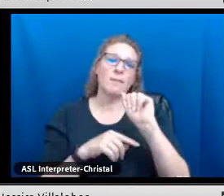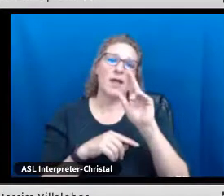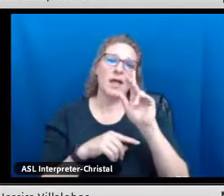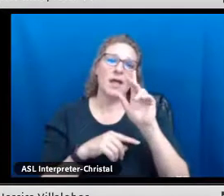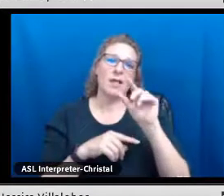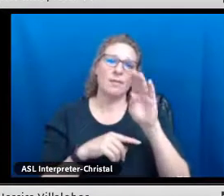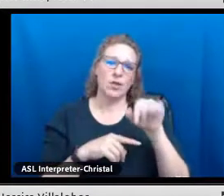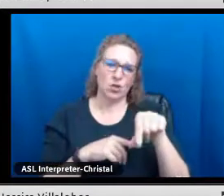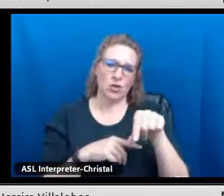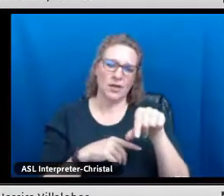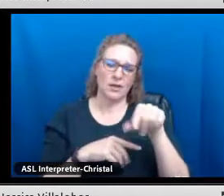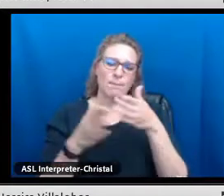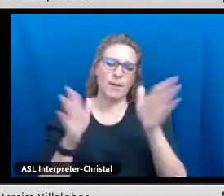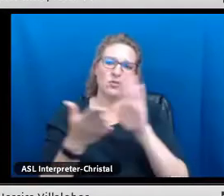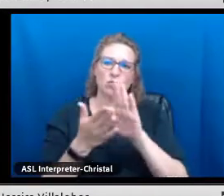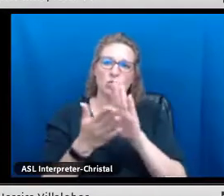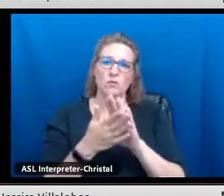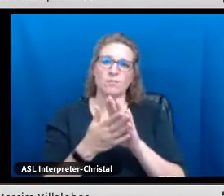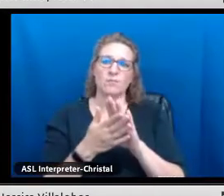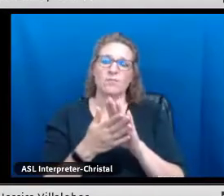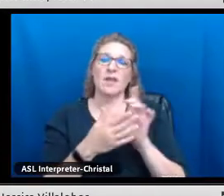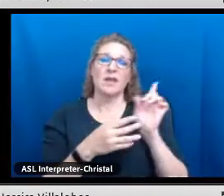and Cultural Equity with Albuquerque Public Schools.